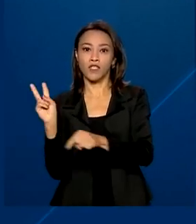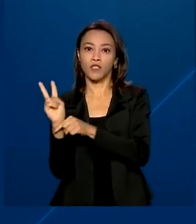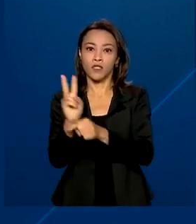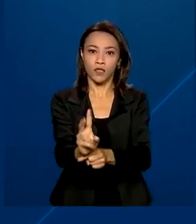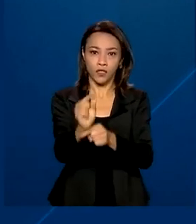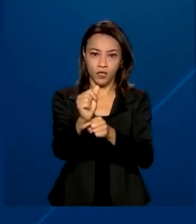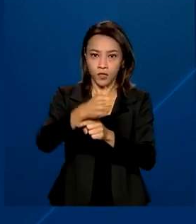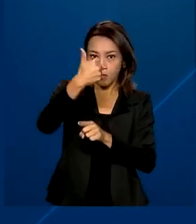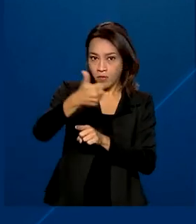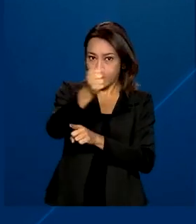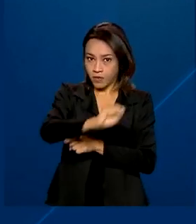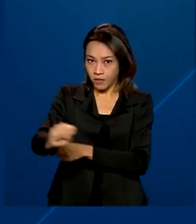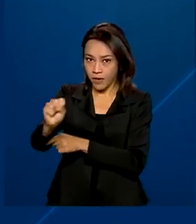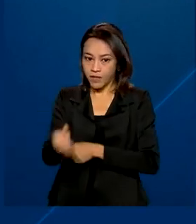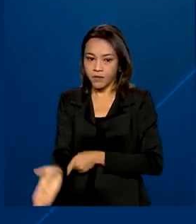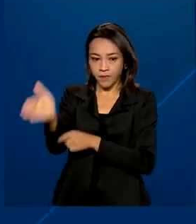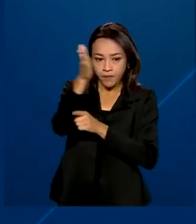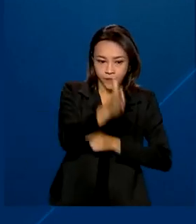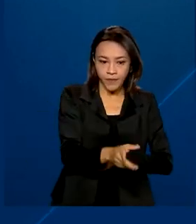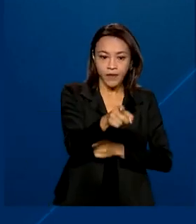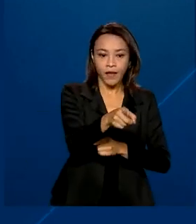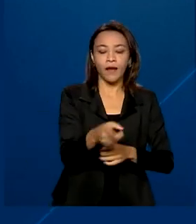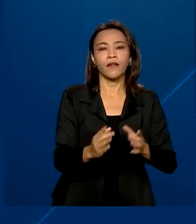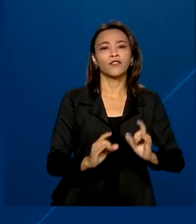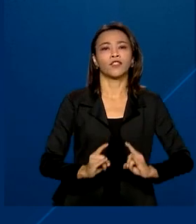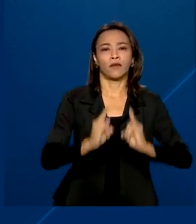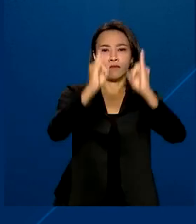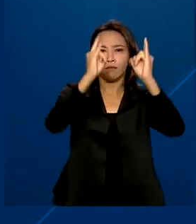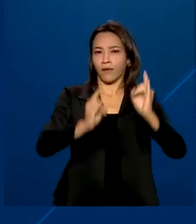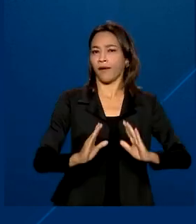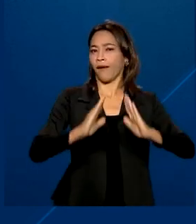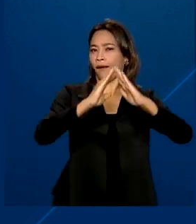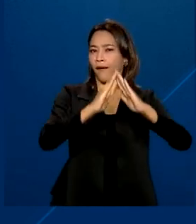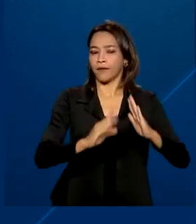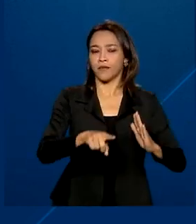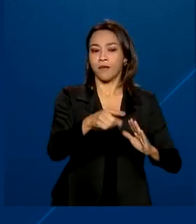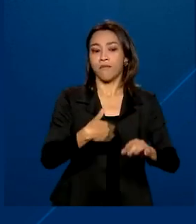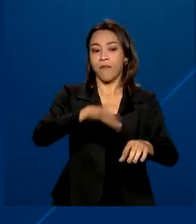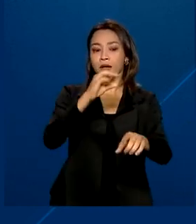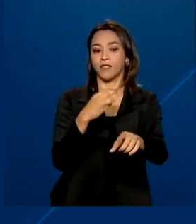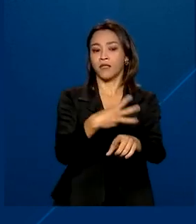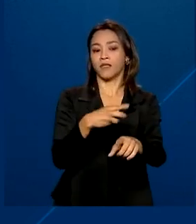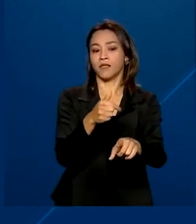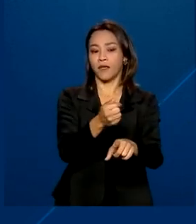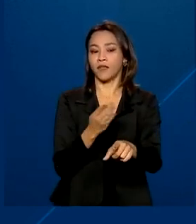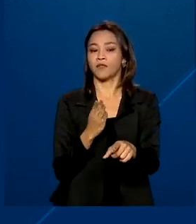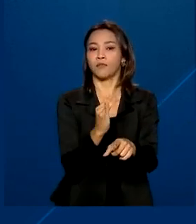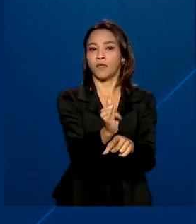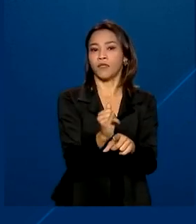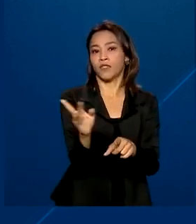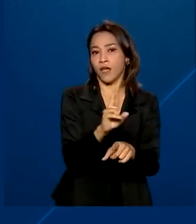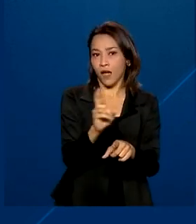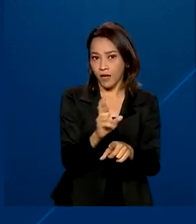half of the year in the real estate sector, the fund financed more than 30 million years ago lhões reais the bank remains as